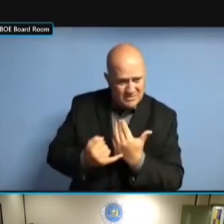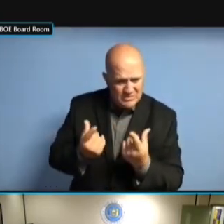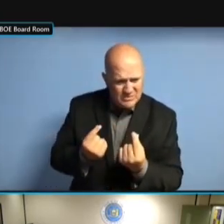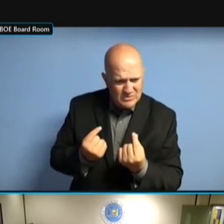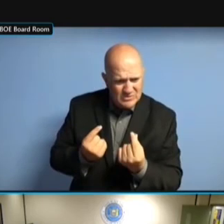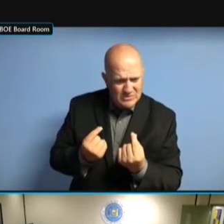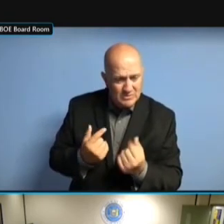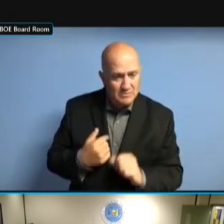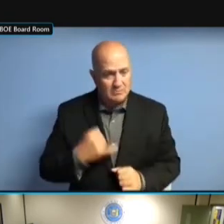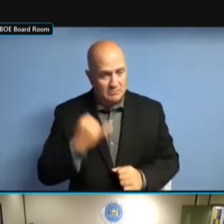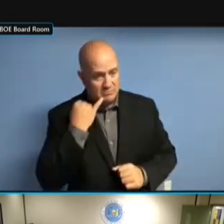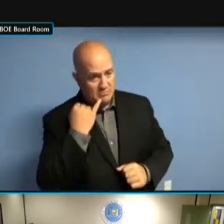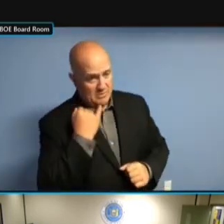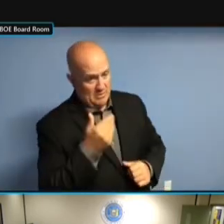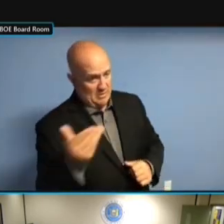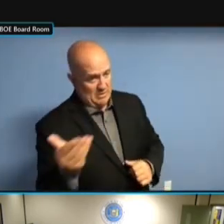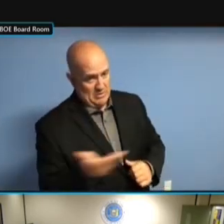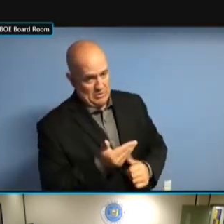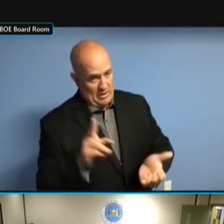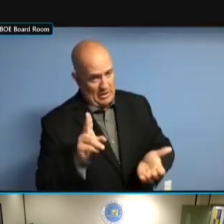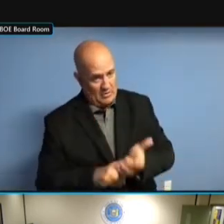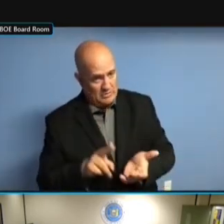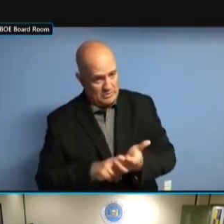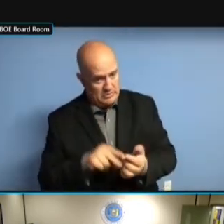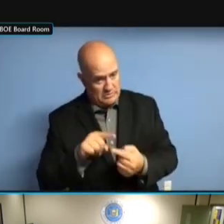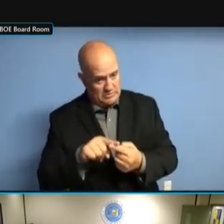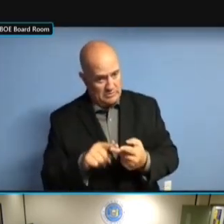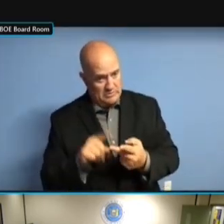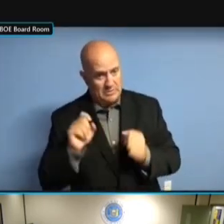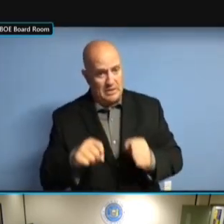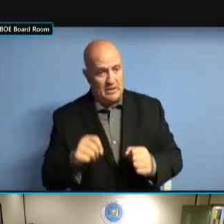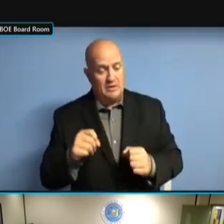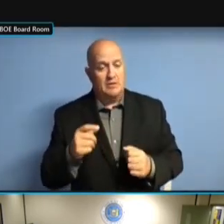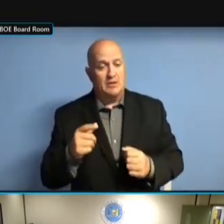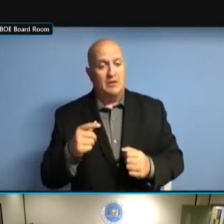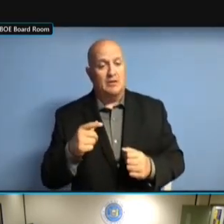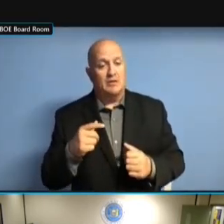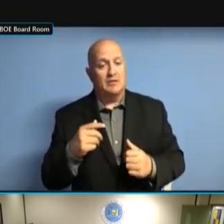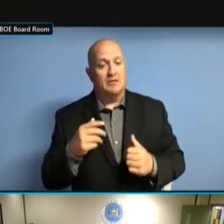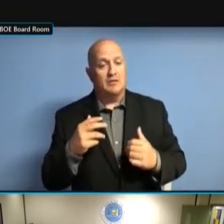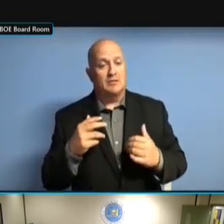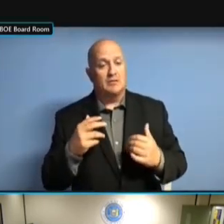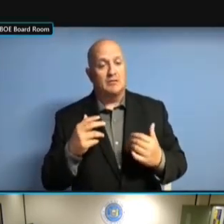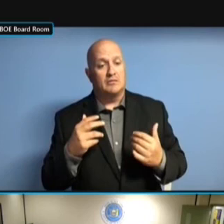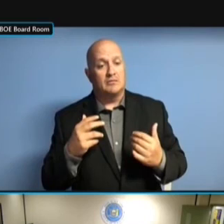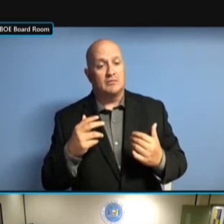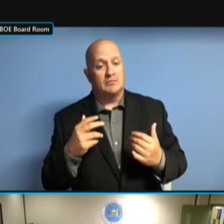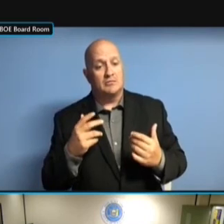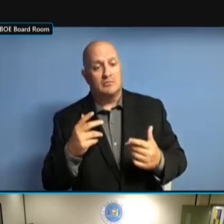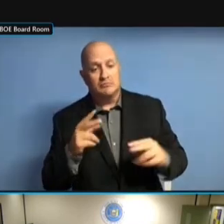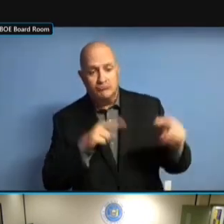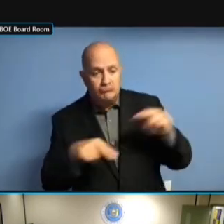CONTRACTOR IN, YOU HIRE THEM FOR THIS, THIS, AND CONTRACTOR IN, YOU HIRE THEM FOR THIS, THIS, AND THIS, CONTRACTOR IN, YOU HIRE THEM FOR THIS, THIS, AND THIS, YOU CONTRACTOR IN, YOU HIRE THEM FOR THIS, THIS, AND THIS, YOU LOOK THIS, THIS, AND THIS, YOU LOOK THIS, THIS, AND THIS, YOU LOOK AT THIS, THIS, AND THIS, YOU LOOK AT IT THIS, THIS, AND THIS, YOU LOOK AT IT AND THIS, THIS, AND THIS, YOU LOOK AT IT AND SAY, THIS, THIS, AND THIS, YOU LOOK AT IT AND SAY, NOW THIS, THIS, AND THIS, YOU LOOK AT IT AND SAY, NOW I THIS, THIS, AND THIS, YOU LOOK AT IT AND SAY, NOW I NEED THIS, THIS, AND THIS, YOU LOOK AT IT AND SAY, NOW I NEED THIS, AT IT AND SAY, NOW I NEED THIS, AT IT AND SAY, NOW I NEED THIS, A AT IT AND SAY, NOW I NEED THIS, A LITTLE AT IT AND SAY, NOW I NEED THIS, A LITTLE OF AT IT AND SAY, NOW I NEED THIS, A LITTLE OF THIS, AT IT AND SAY, NOW I NEED THIS, A LITTLE OF THIS, THEY AT IT AND SAY, NOW I NEED THIS, A LITTLE OF THIS, THEY CHARGE A LITTLE OF THIS, THEY CHARGE A LITTLE OF THIS, THEY CHARGE YOU A LITTLE OF THIS, THEY CHARGE YOU MORE, A LITTLE OF THIS, THEY CHARGE YOU MORE, CORRECT? YOU MORE, CORRECT? YOU MORE, CORRECT? >> YOU MORE, CORRECT? >> NO, YOU MORE, CORRECT? >> NO, IT'S YOU MORE, CORRECT? >> NO, IT'S USUALLY